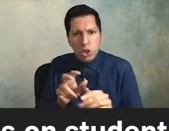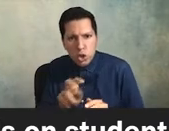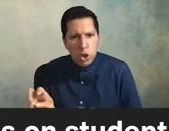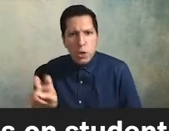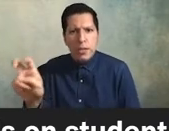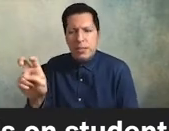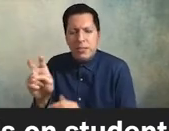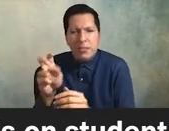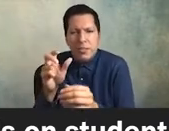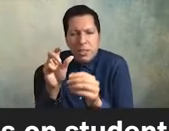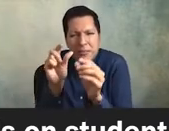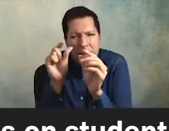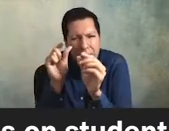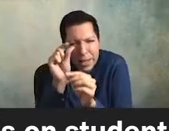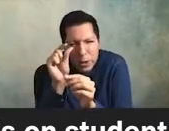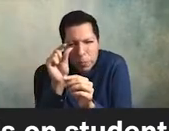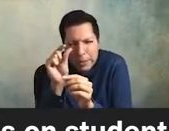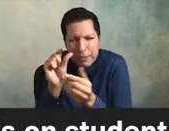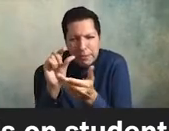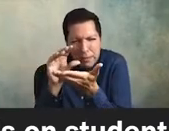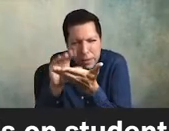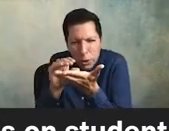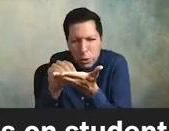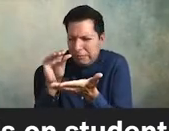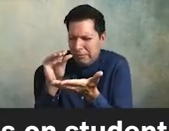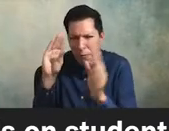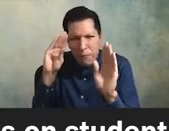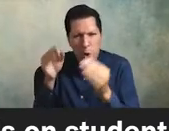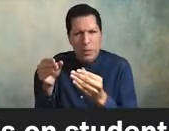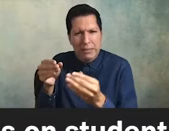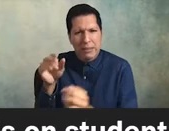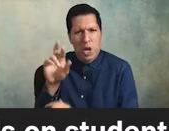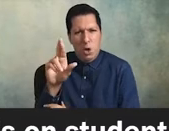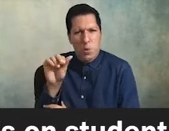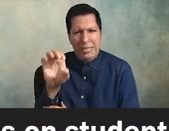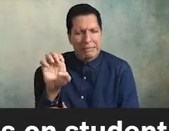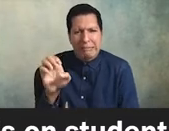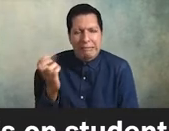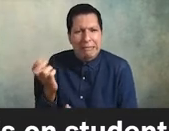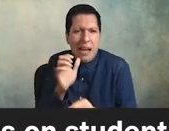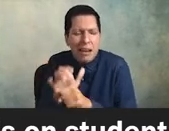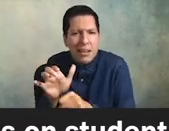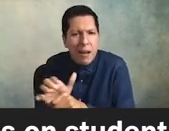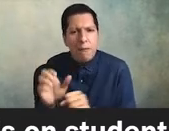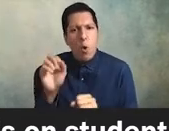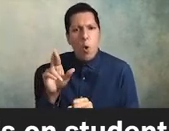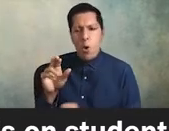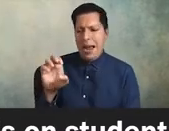little professional learning that's focused specifically on race and racial equity yeah